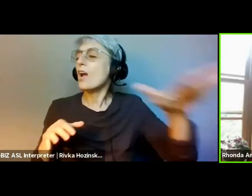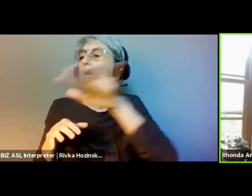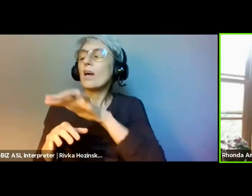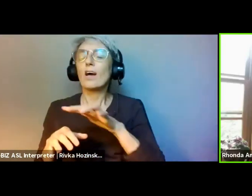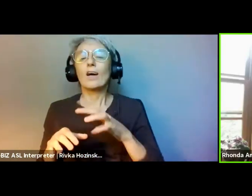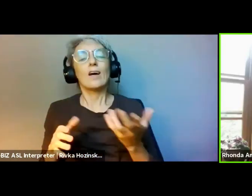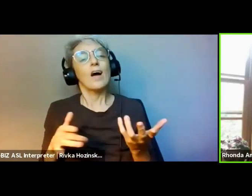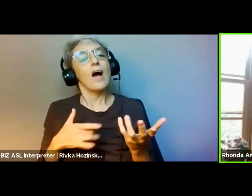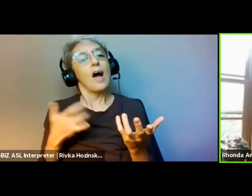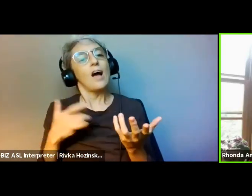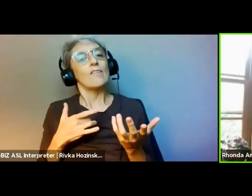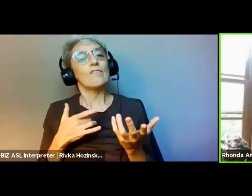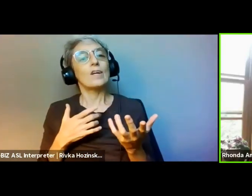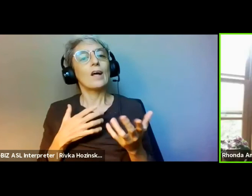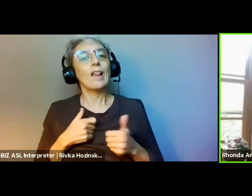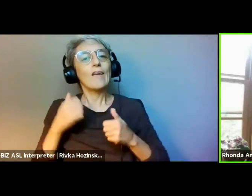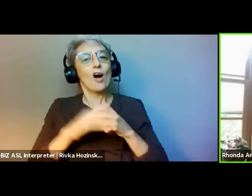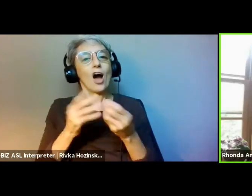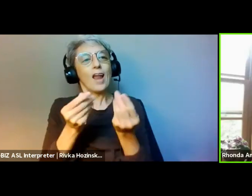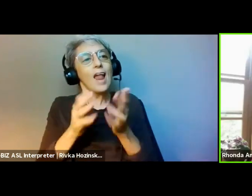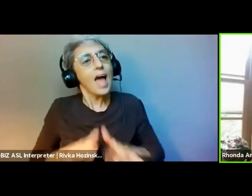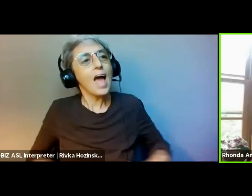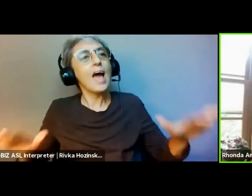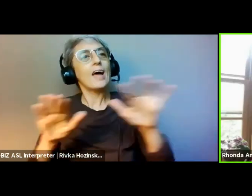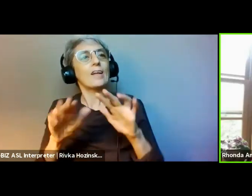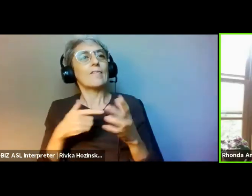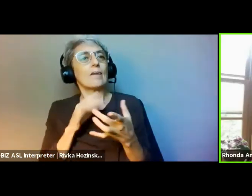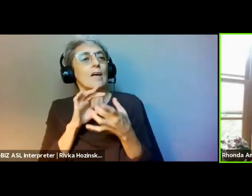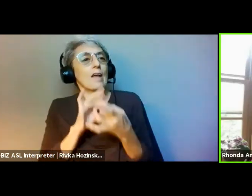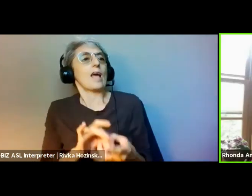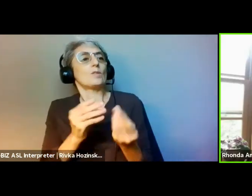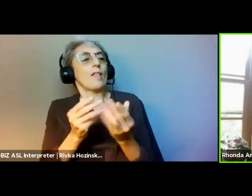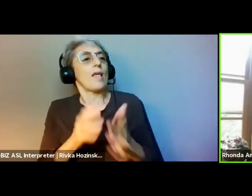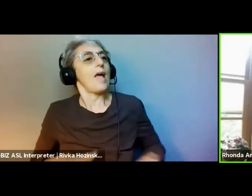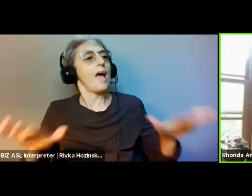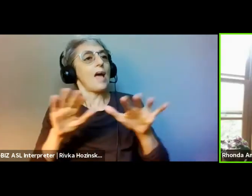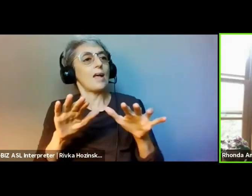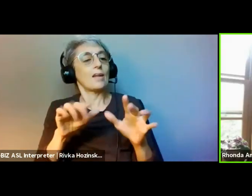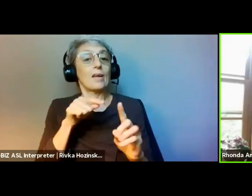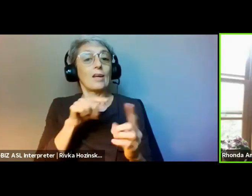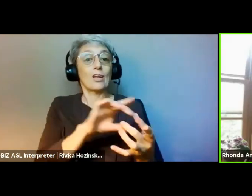Like other forms of wealth in the US, philanthropic wealth can be directly traced back